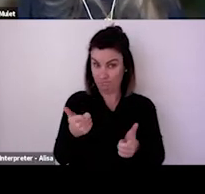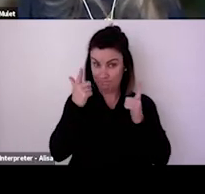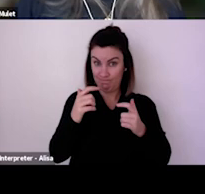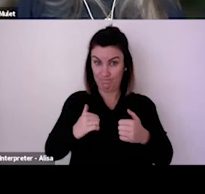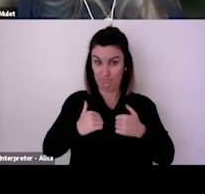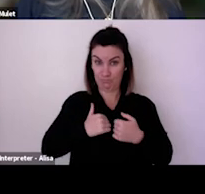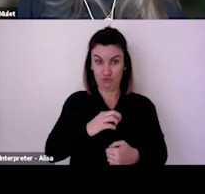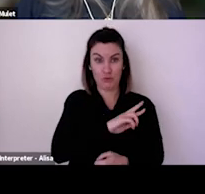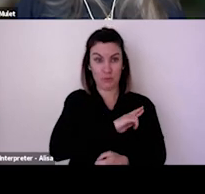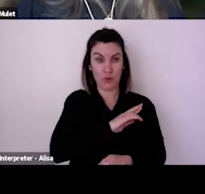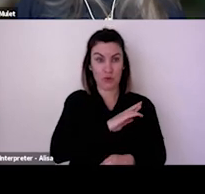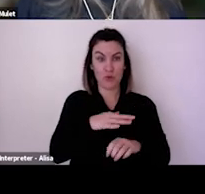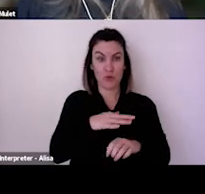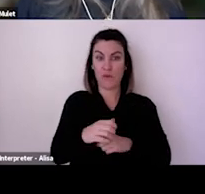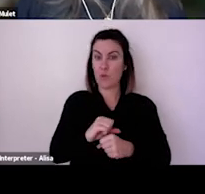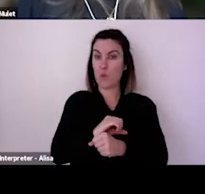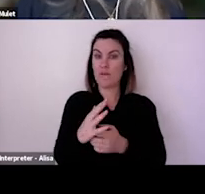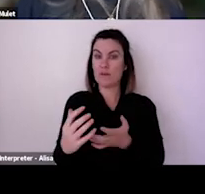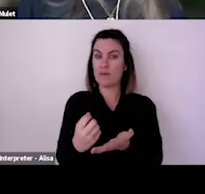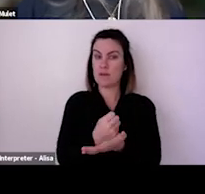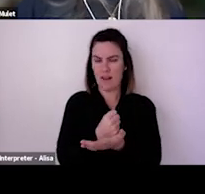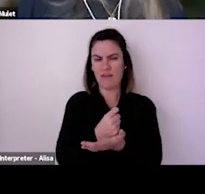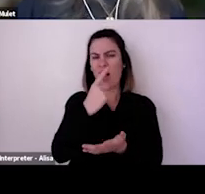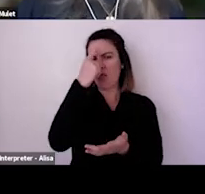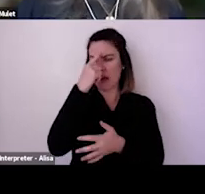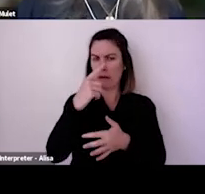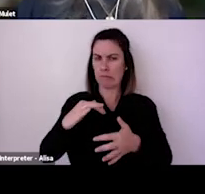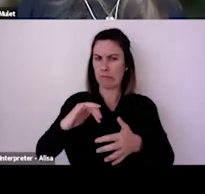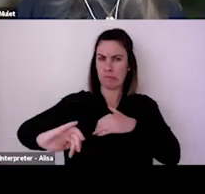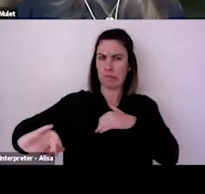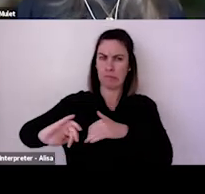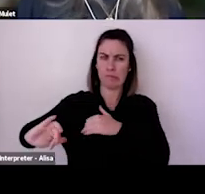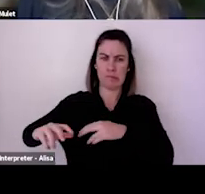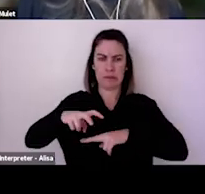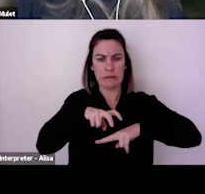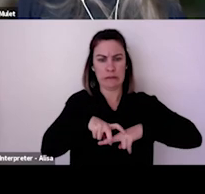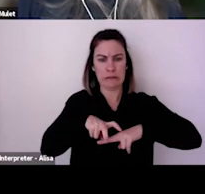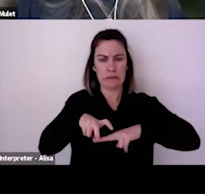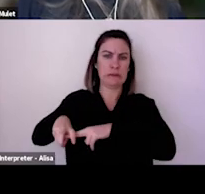executive briefing available and Bianca has shared a bunch of links in the chat already,